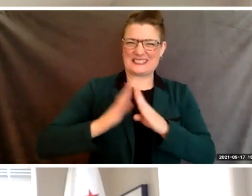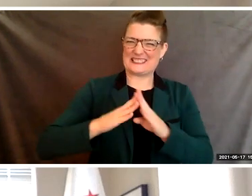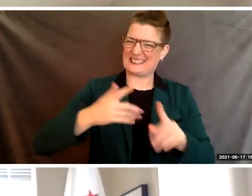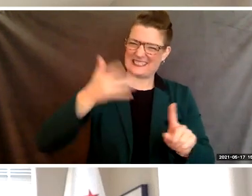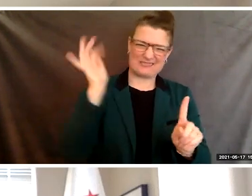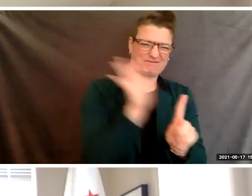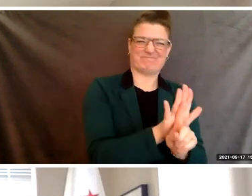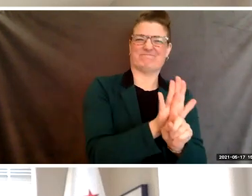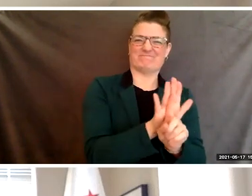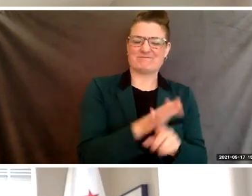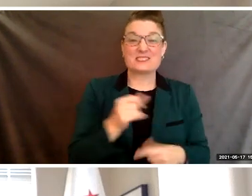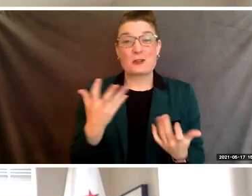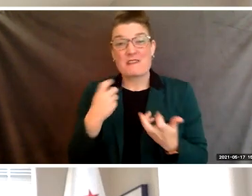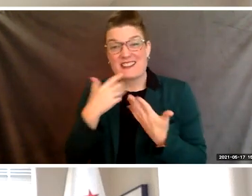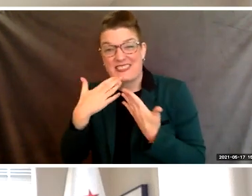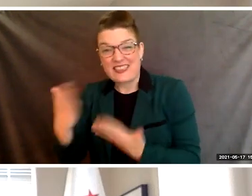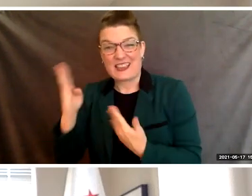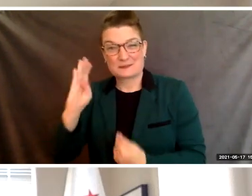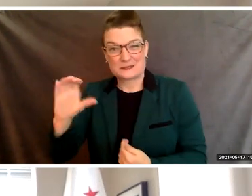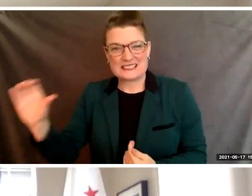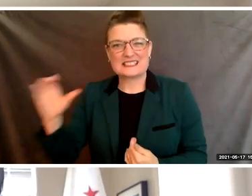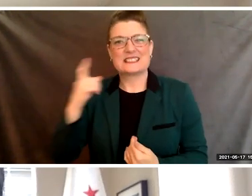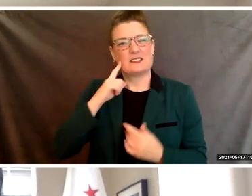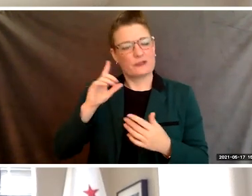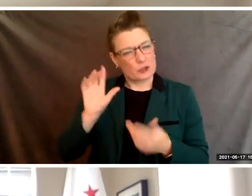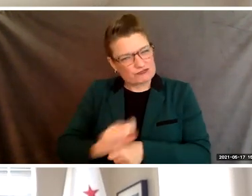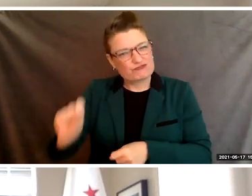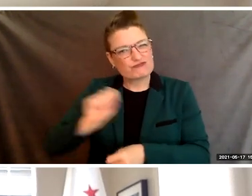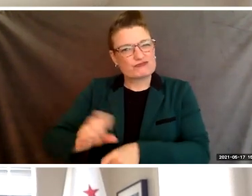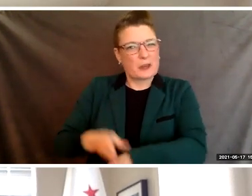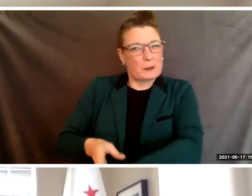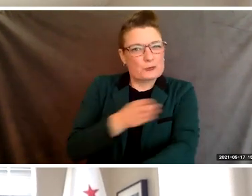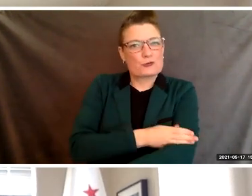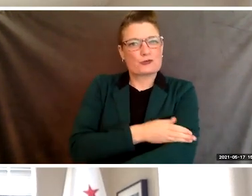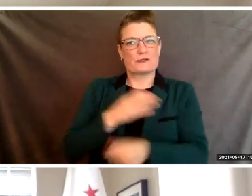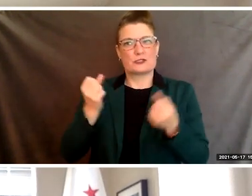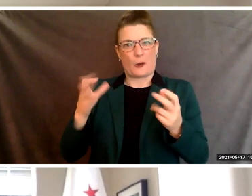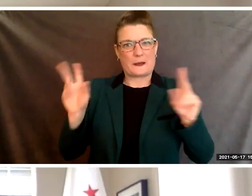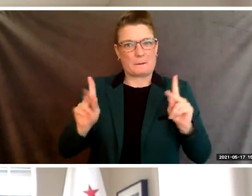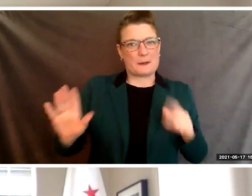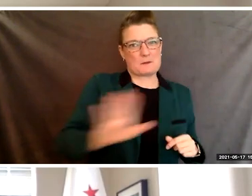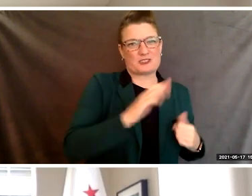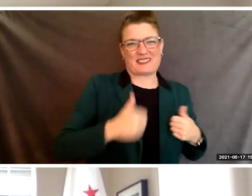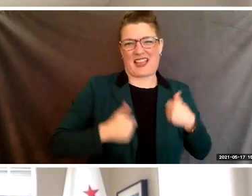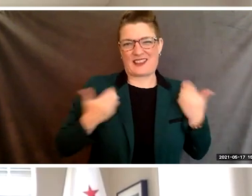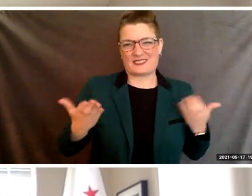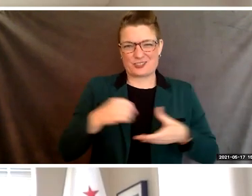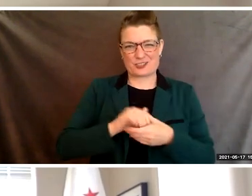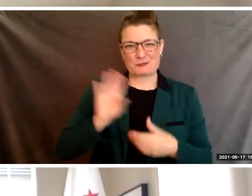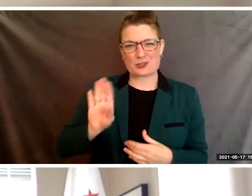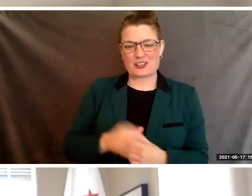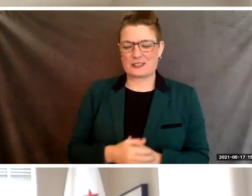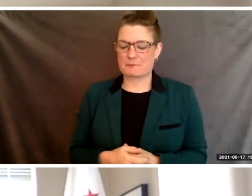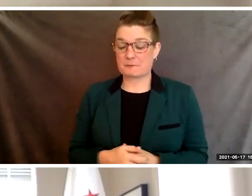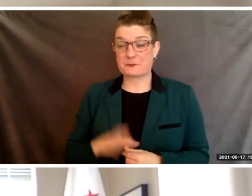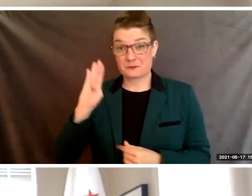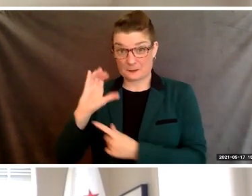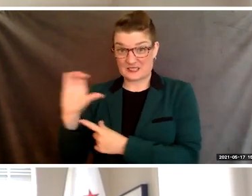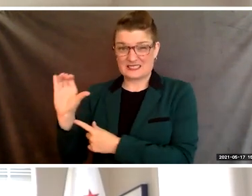for your work to improve the lives of so many in the Berkeley community. BCC is also founded on the principles